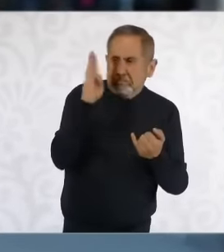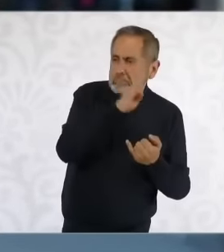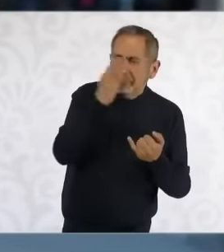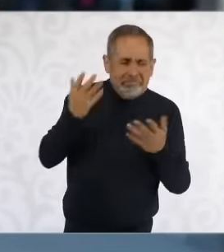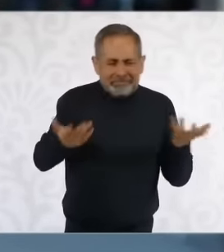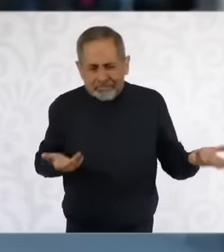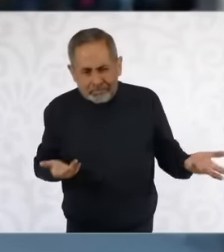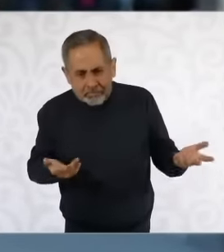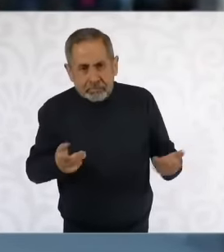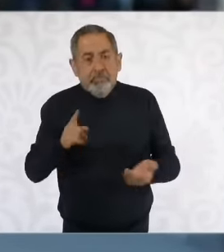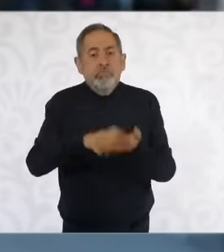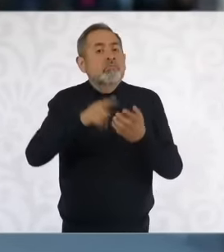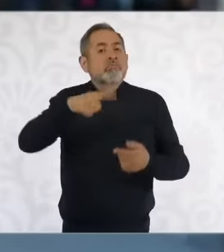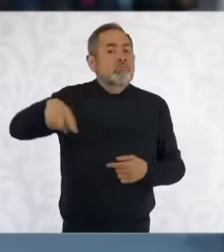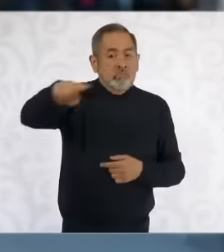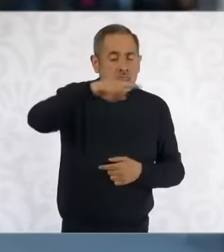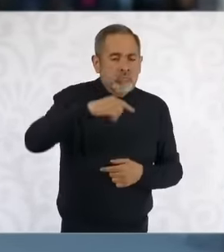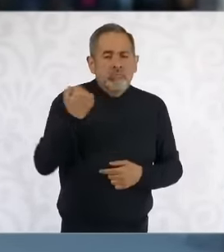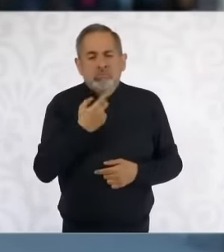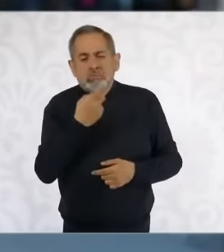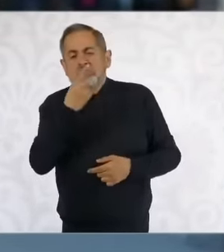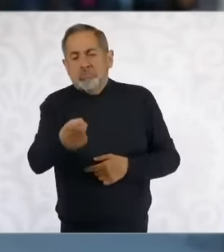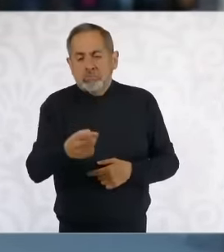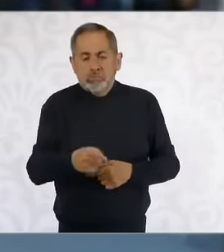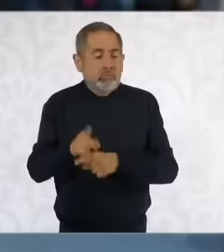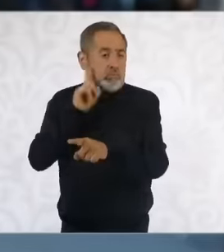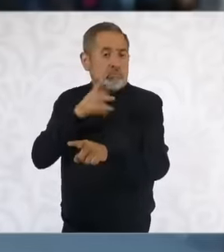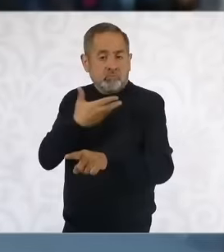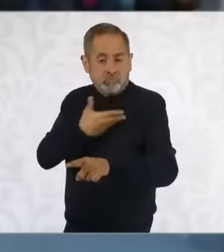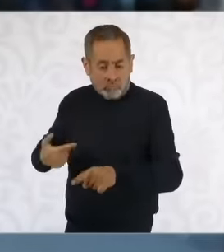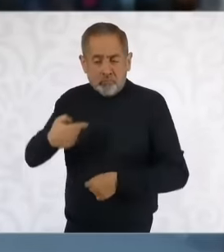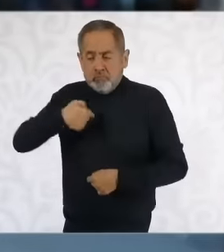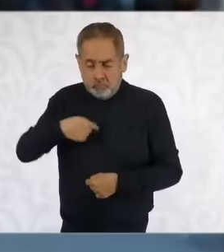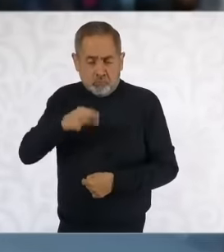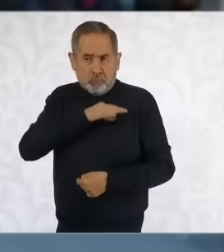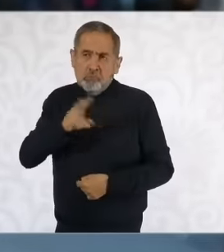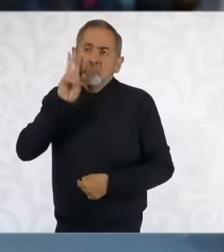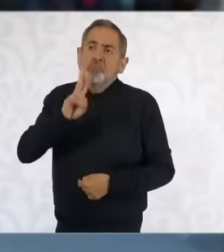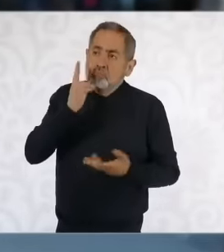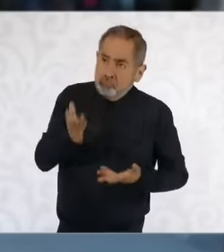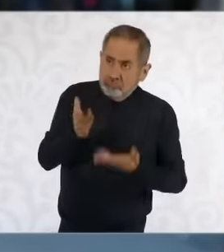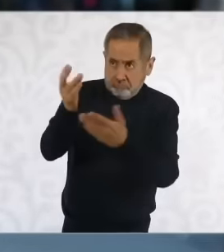she has room for negotiation, the president is being offered this